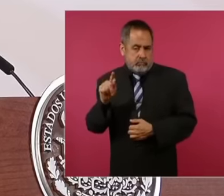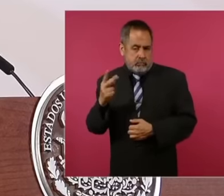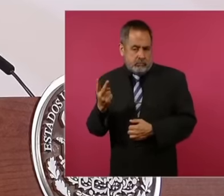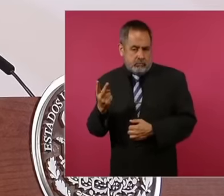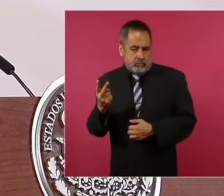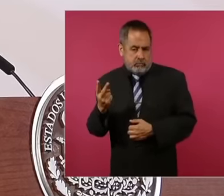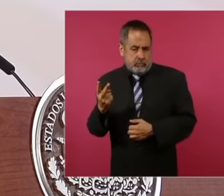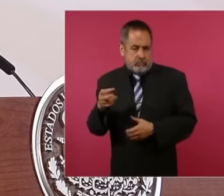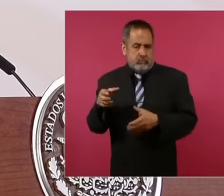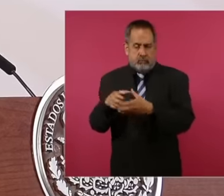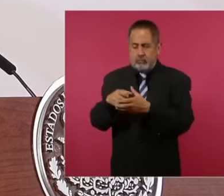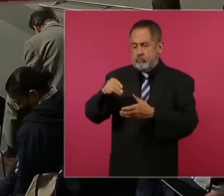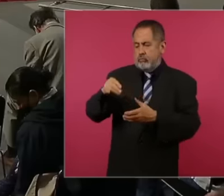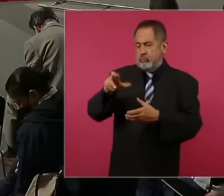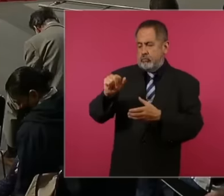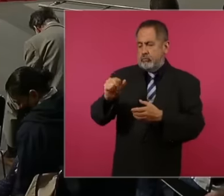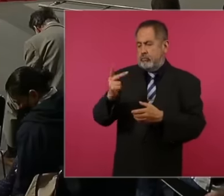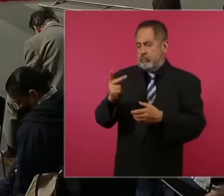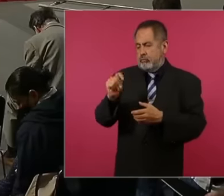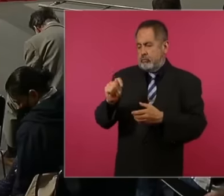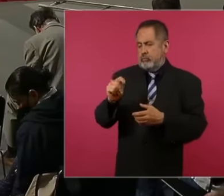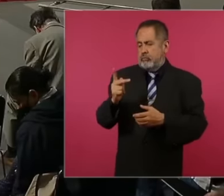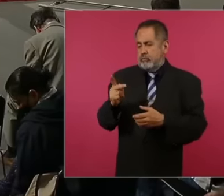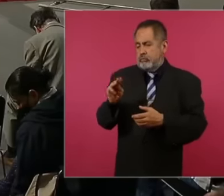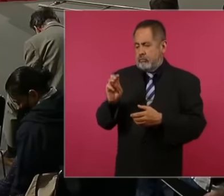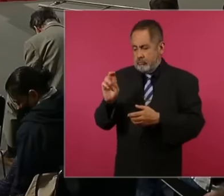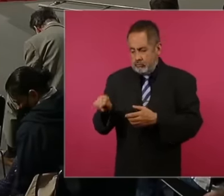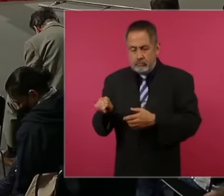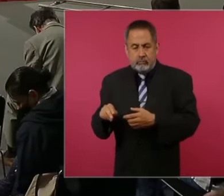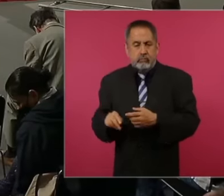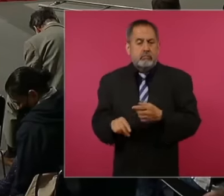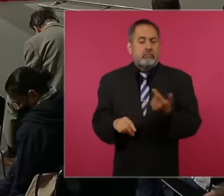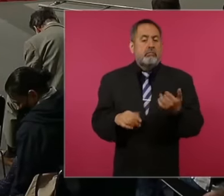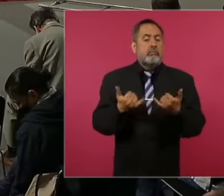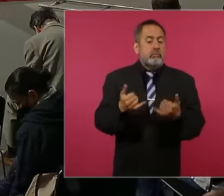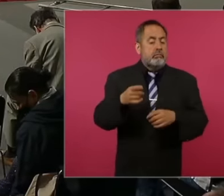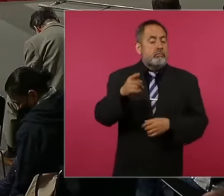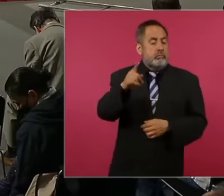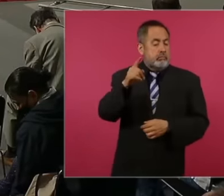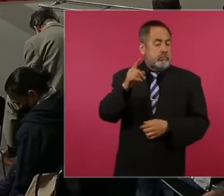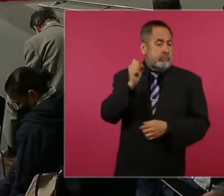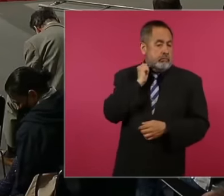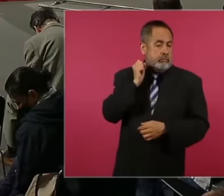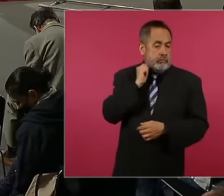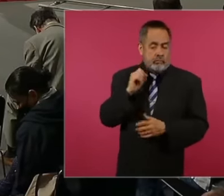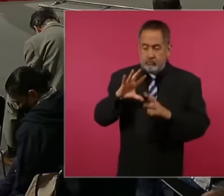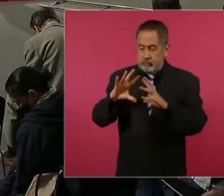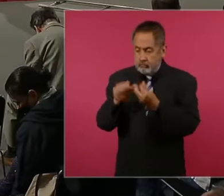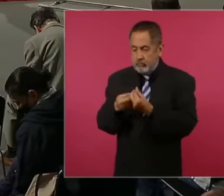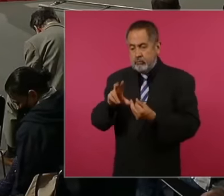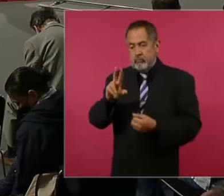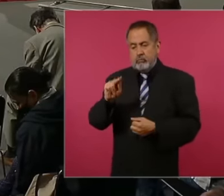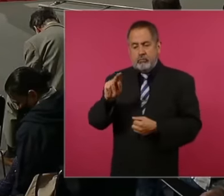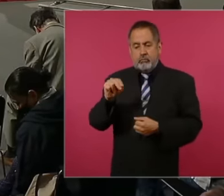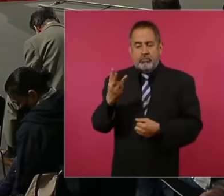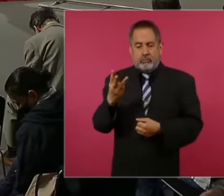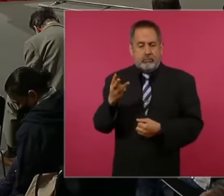the morena coalition PT green and 83 in the case of the eh Senate of the Republic then remember because